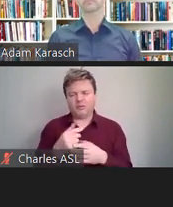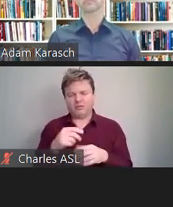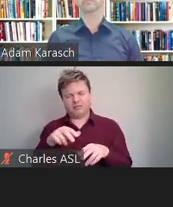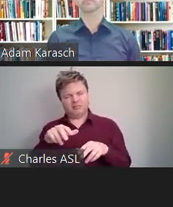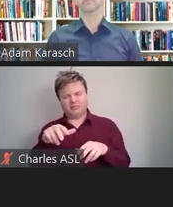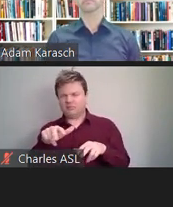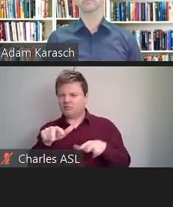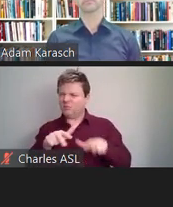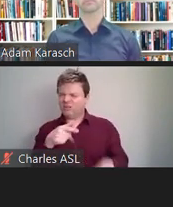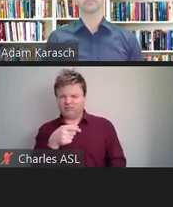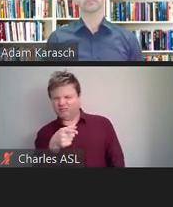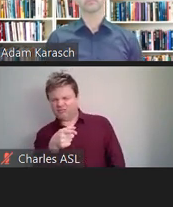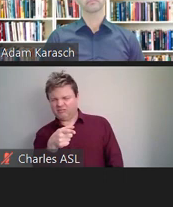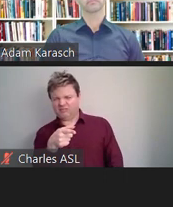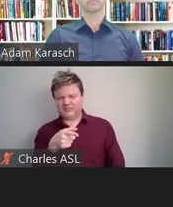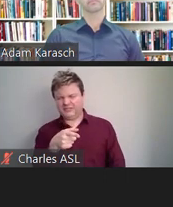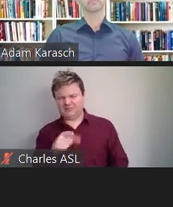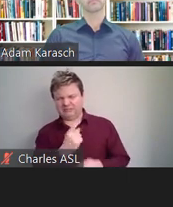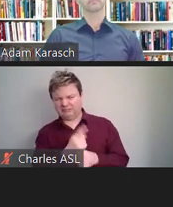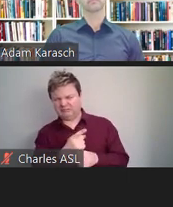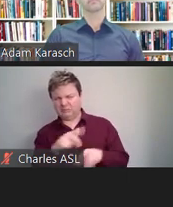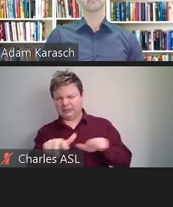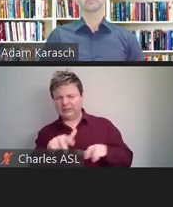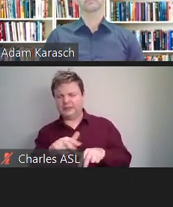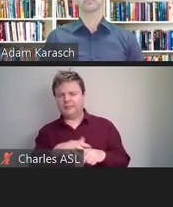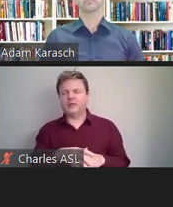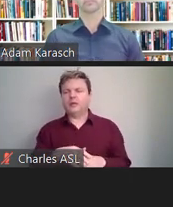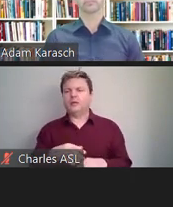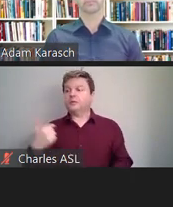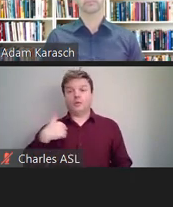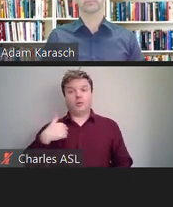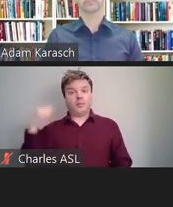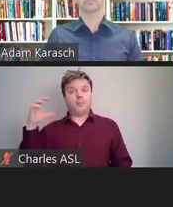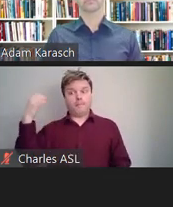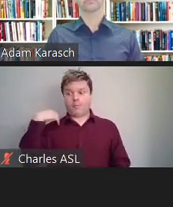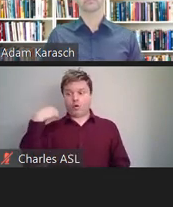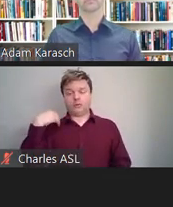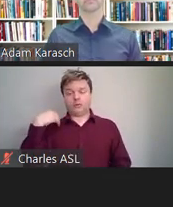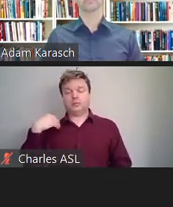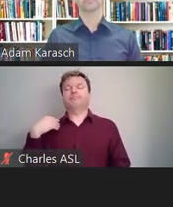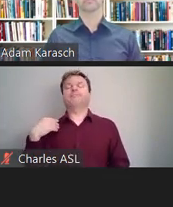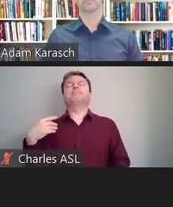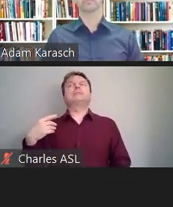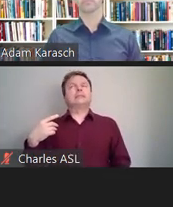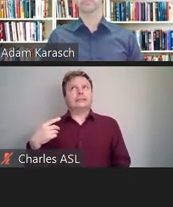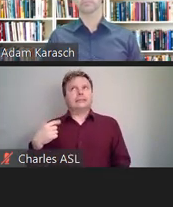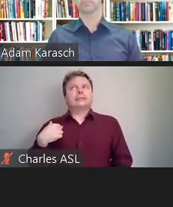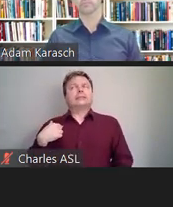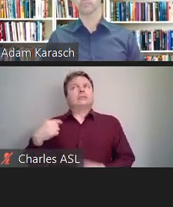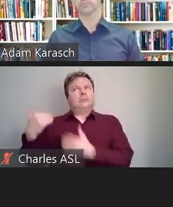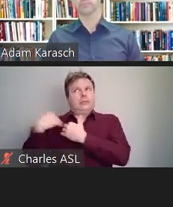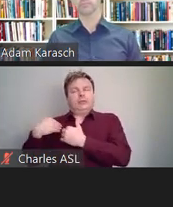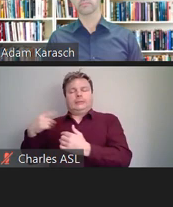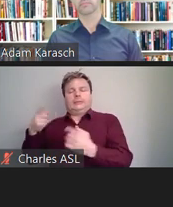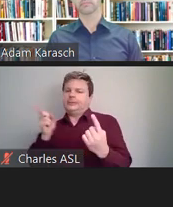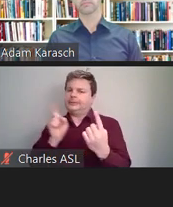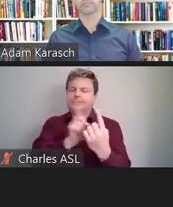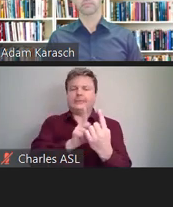The employer has no responsibility to go to Sally and say, Sally, I couldn't help notice that you do have a noticeable limp.